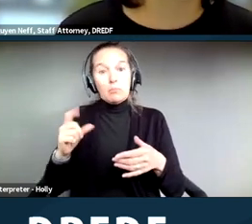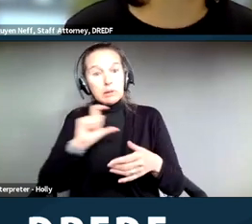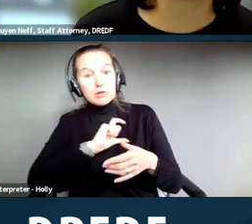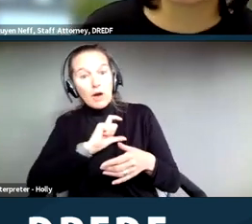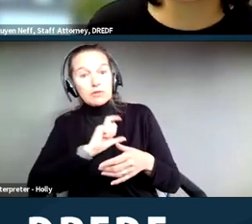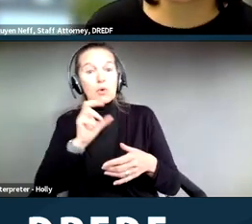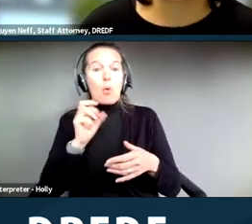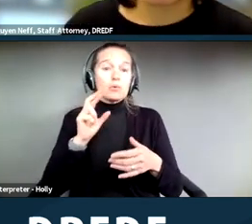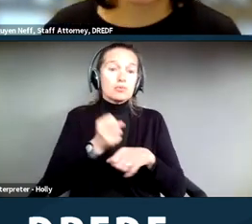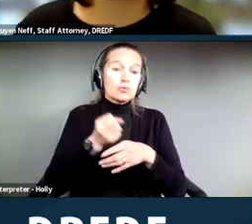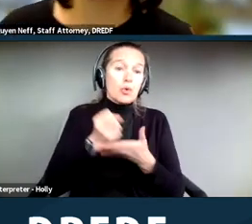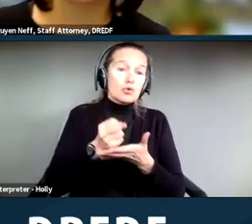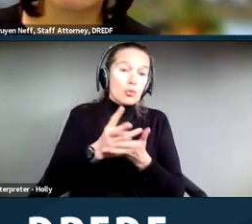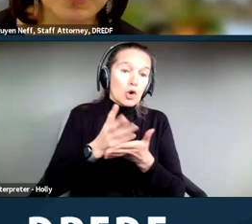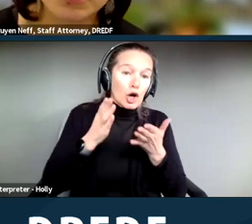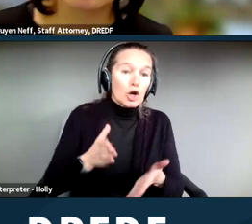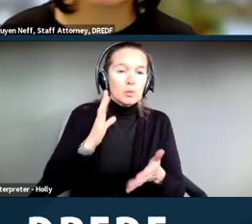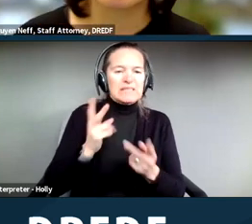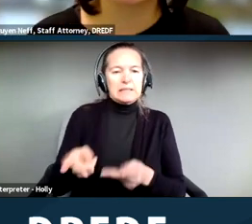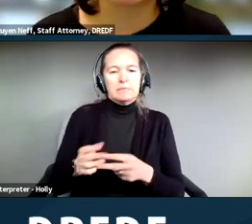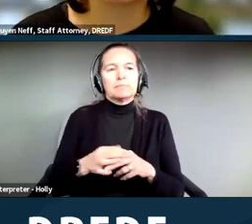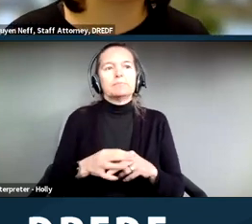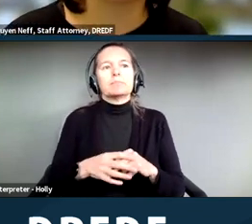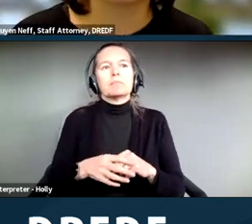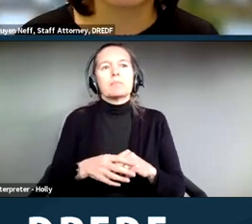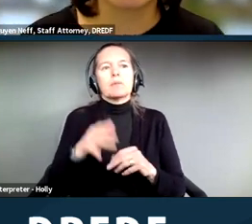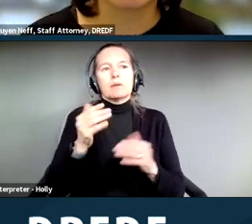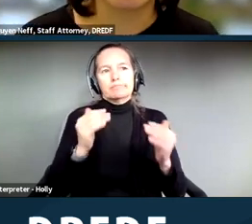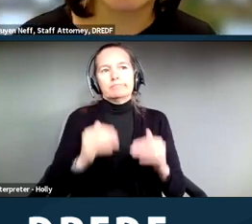Make the request as soon as possible. Unfortunately, with a lot of the way